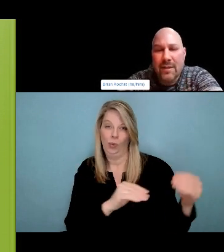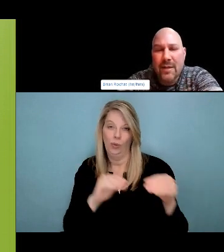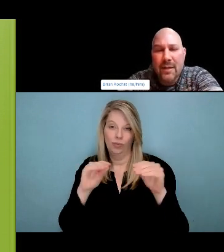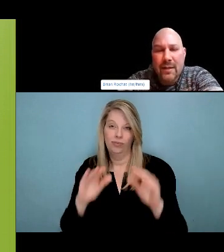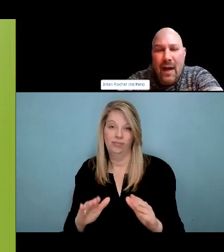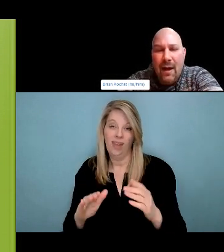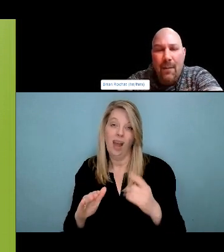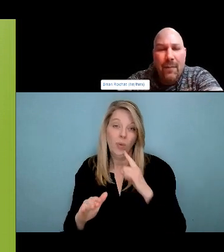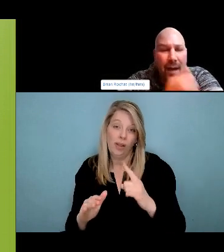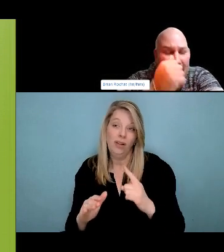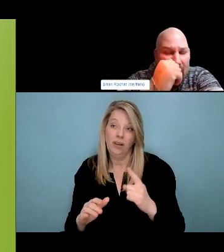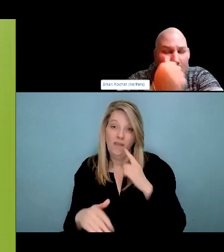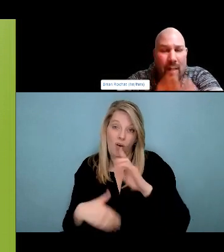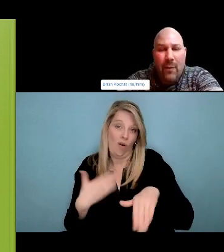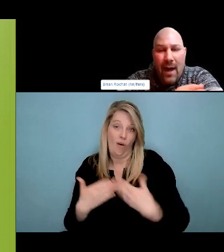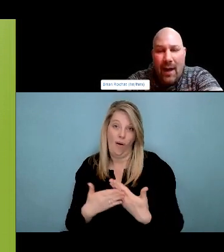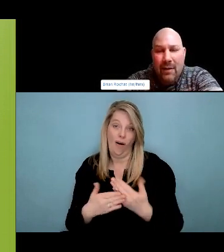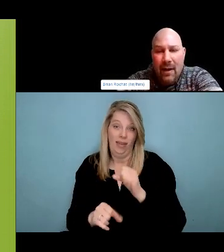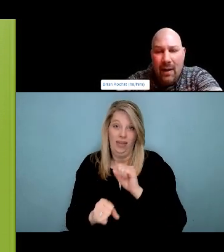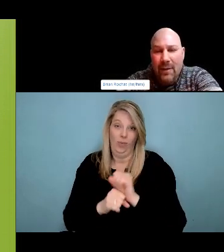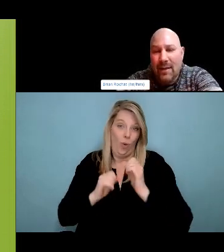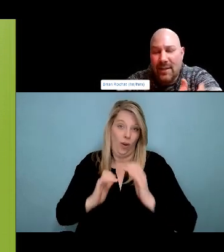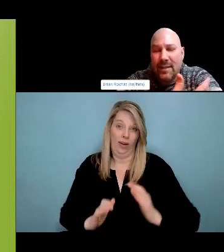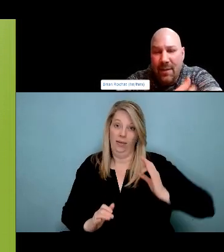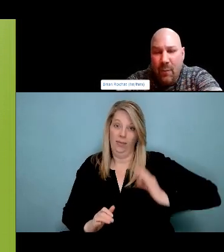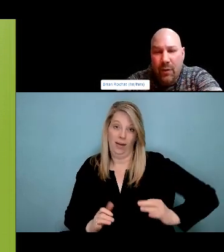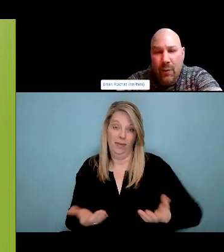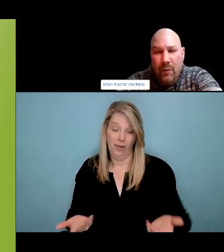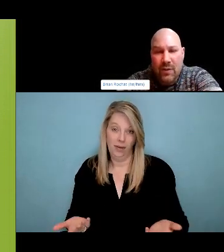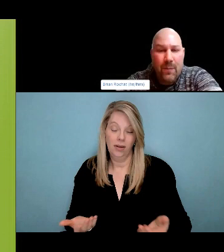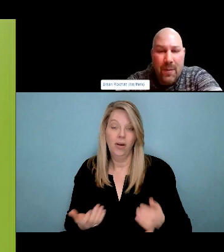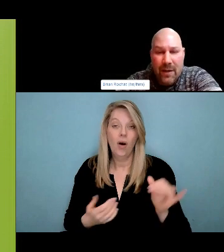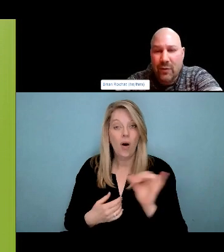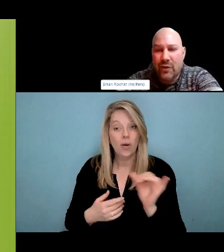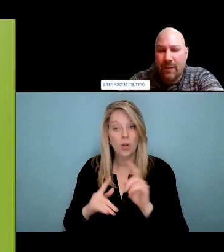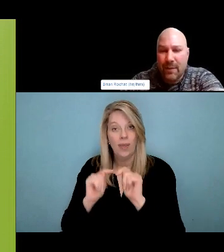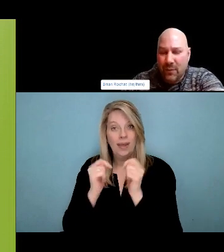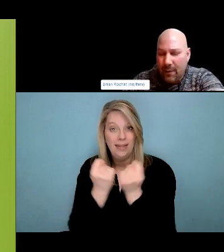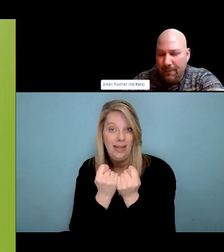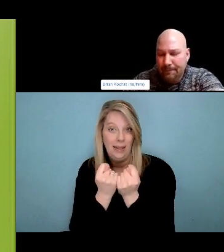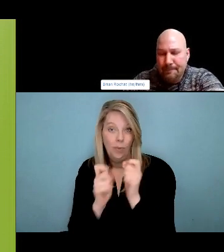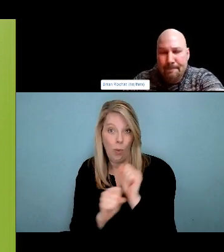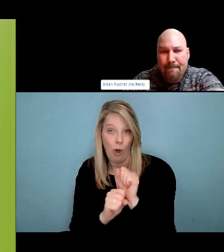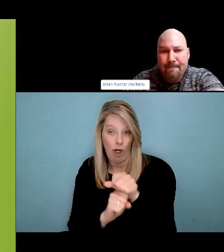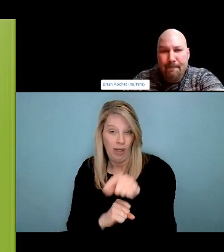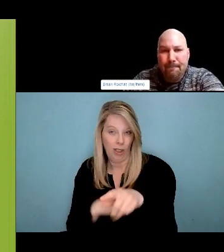here. Gala, Castle, Nuga, I'm Clarkworth, Nuga, Miami Scale. My traditional name is Clockoth, which means